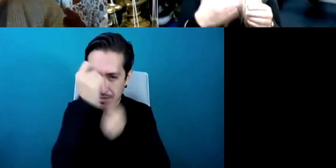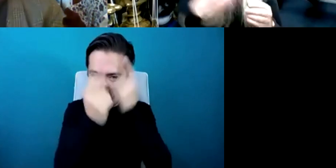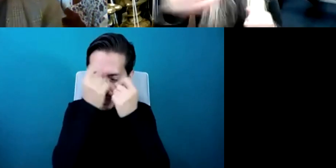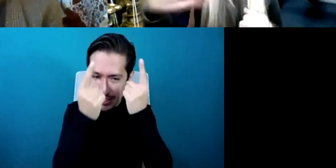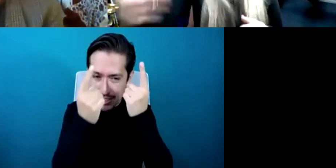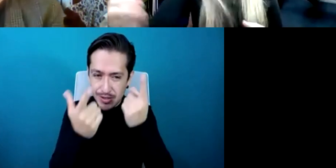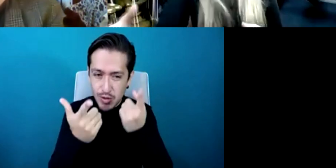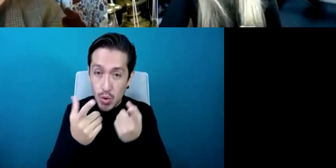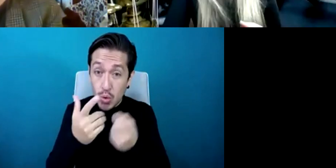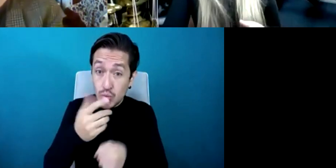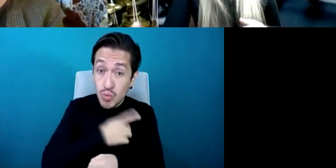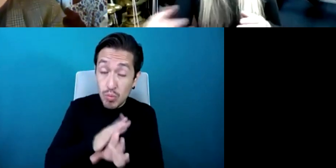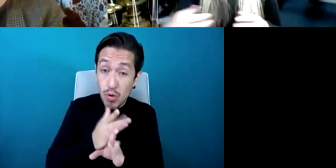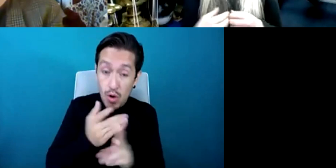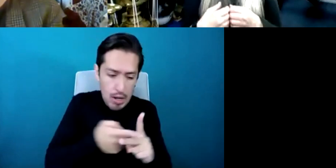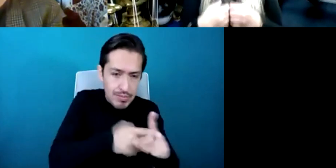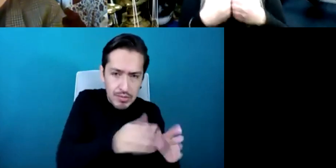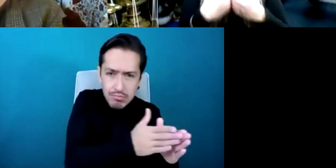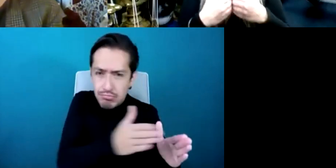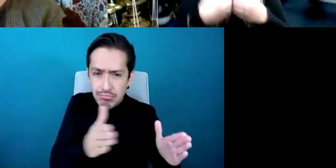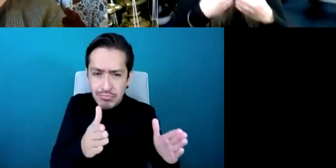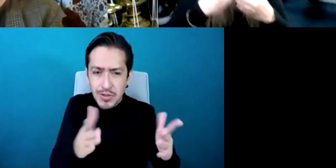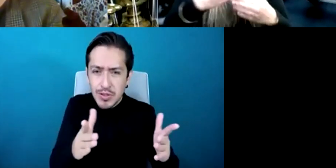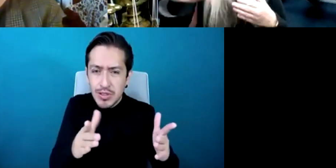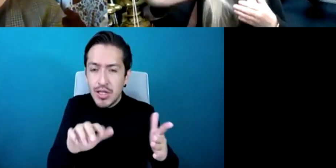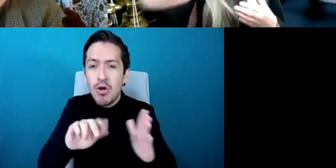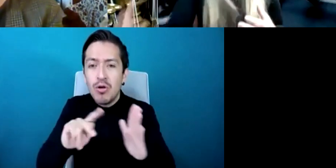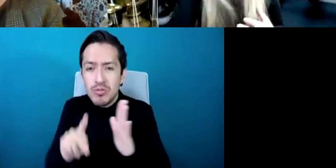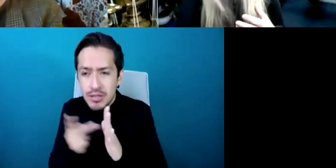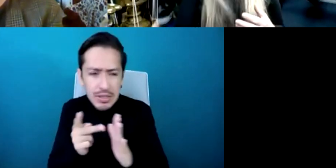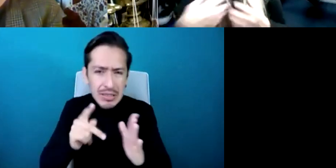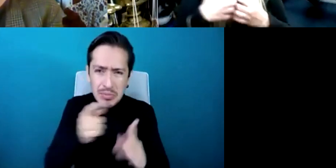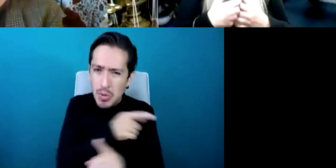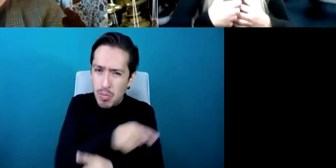has to move forward and so just with our lives you know it's like a piece of music we